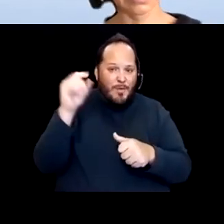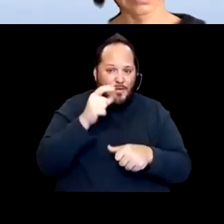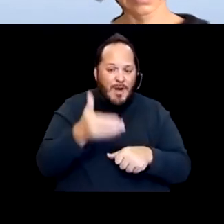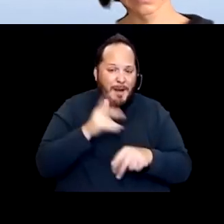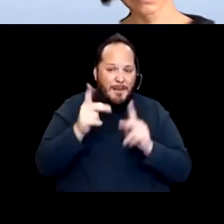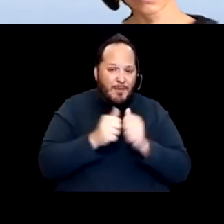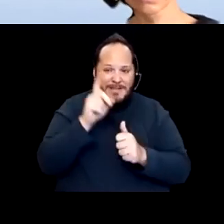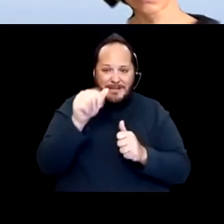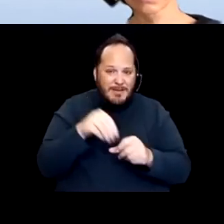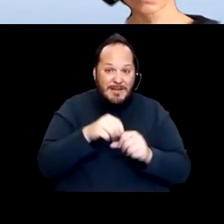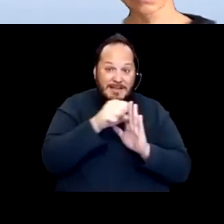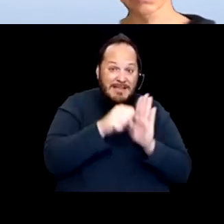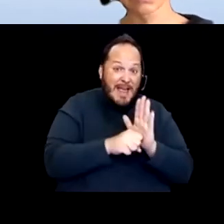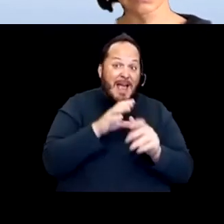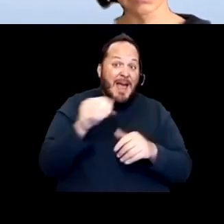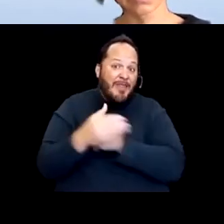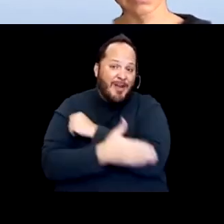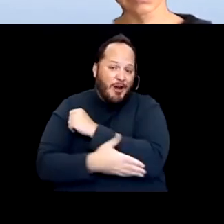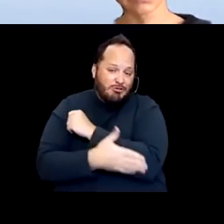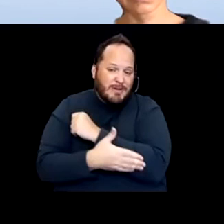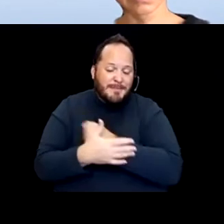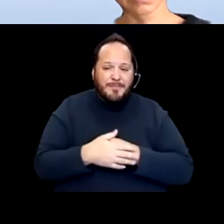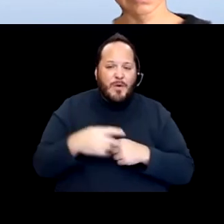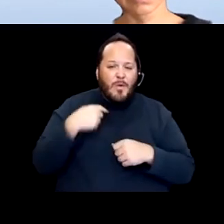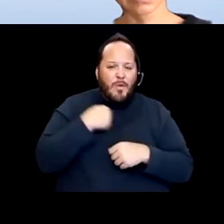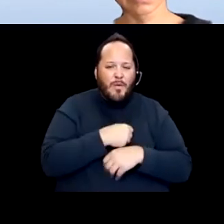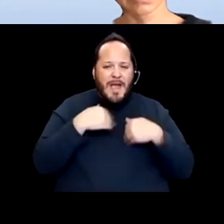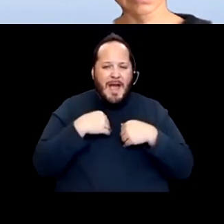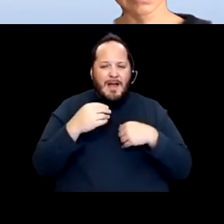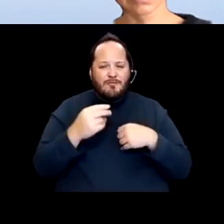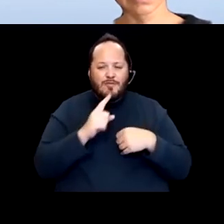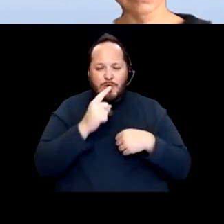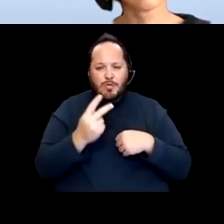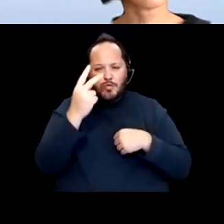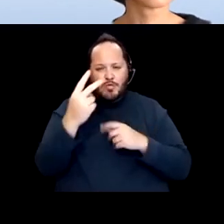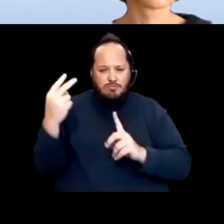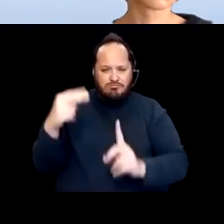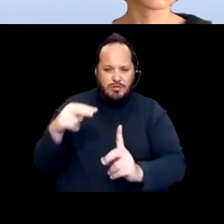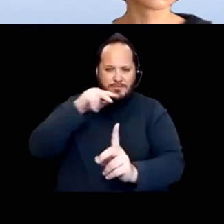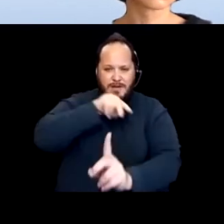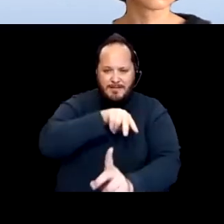So we really were looking at it from a two-pronged approach as, "Okay what are we gonna do for our community,